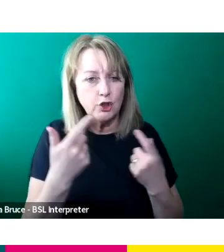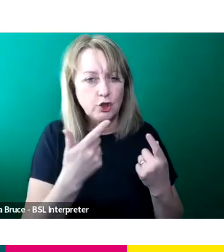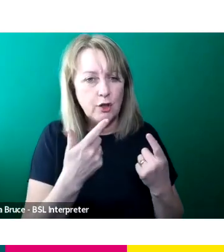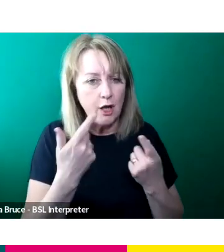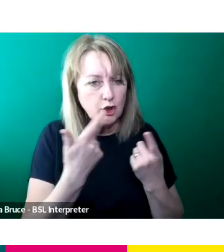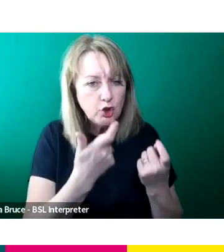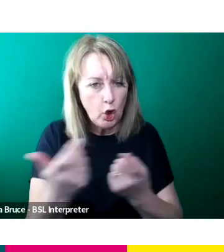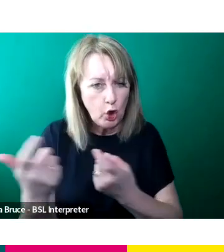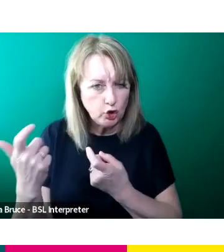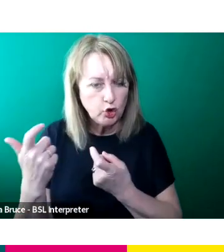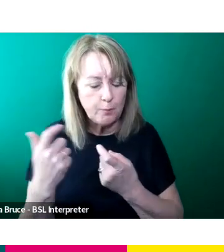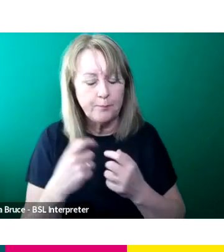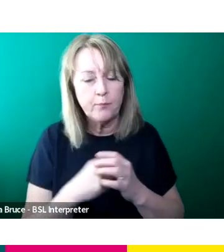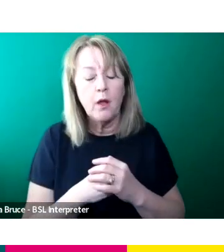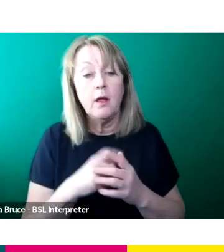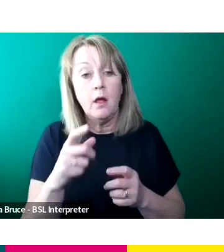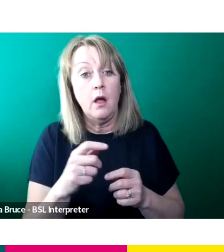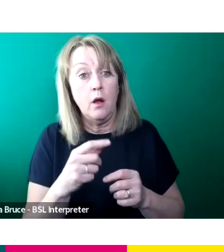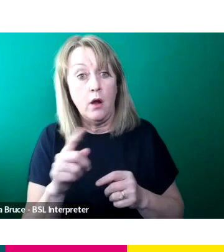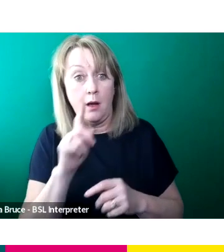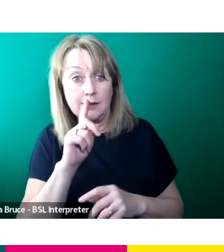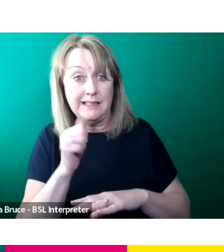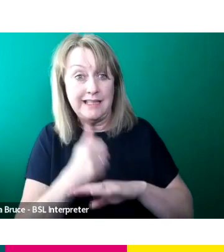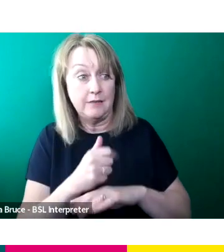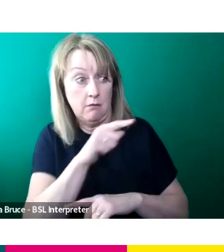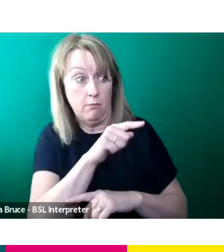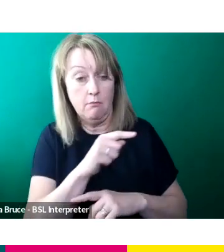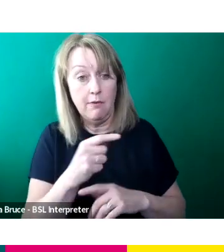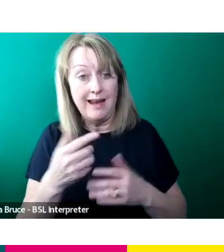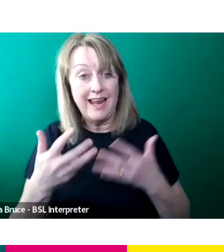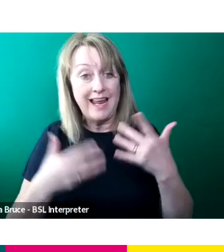So definitely start looking into setting up an account on there, even if you've not got